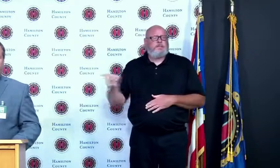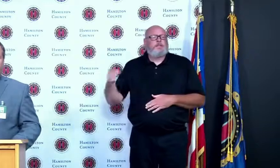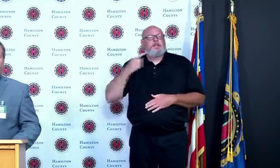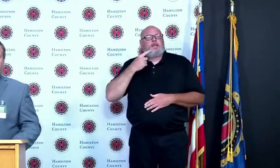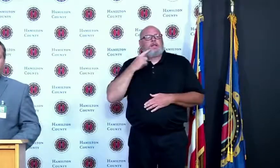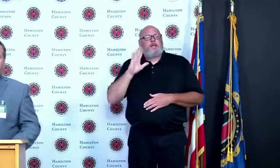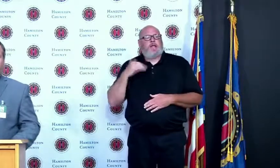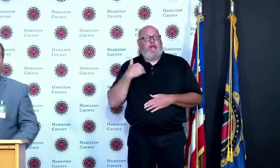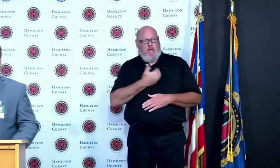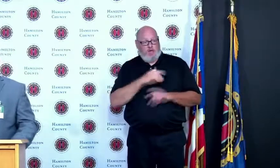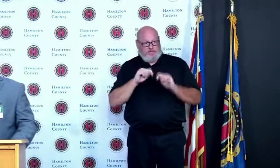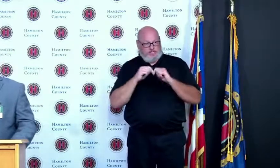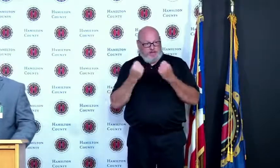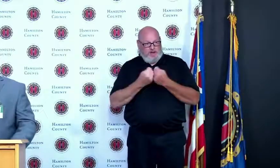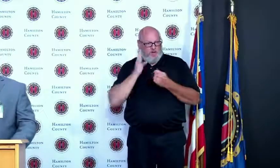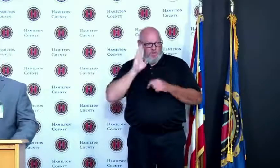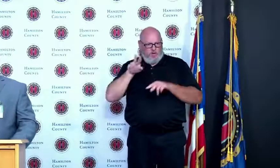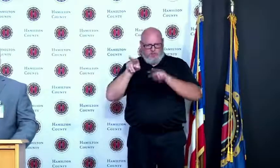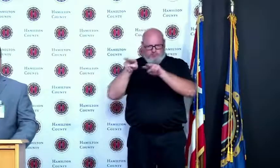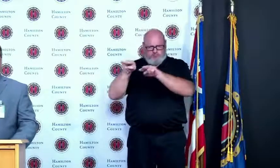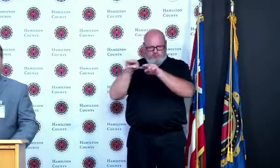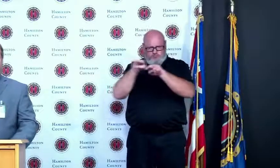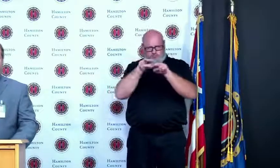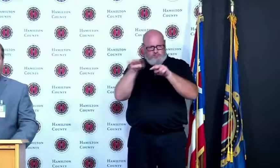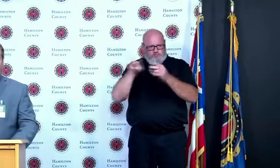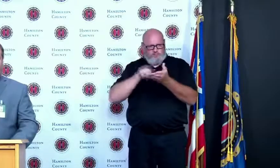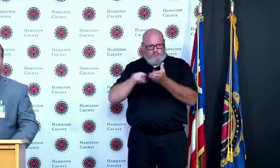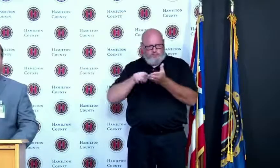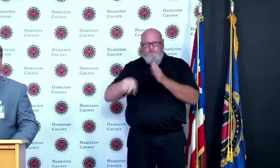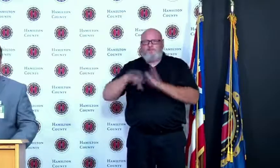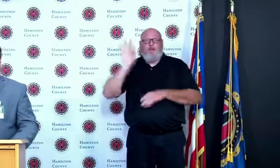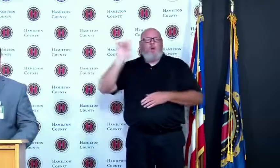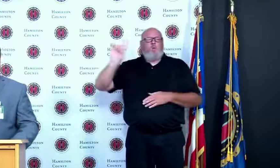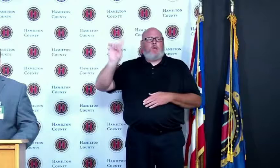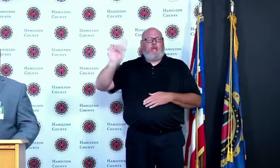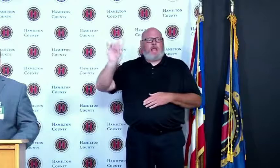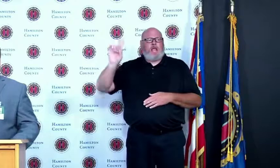will be trying to figure out if there are hot spots in in the fall that we see occur